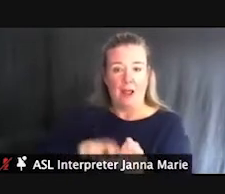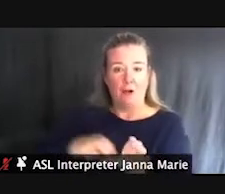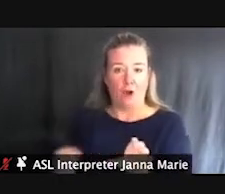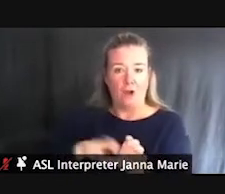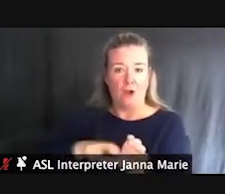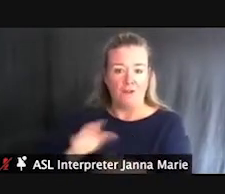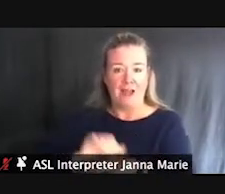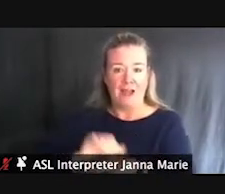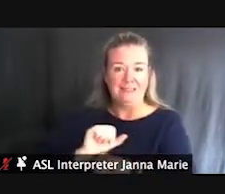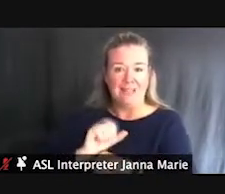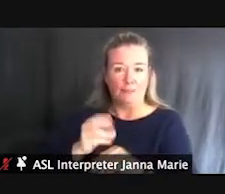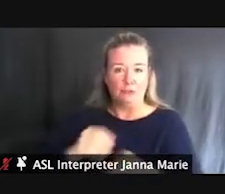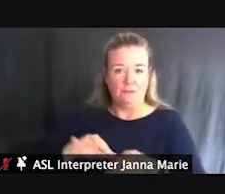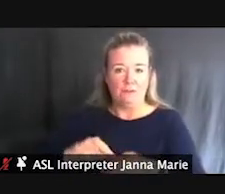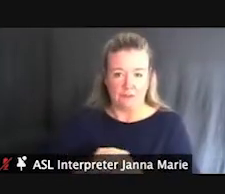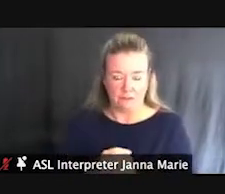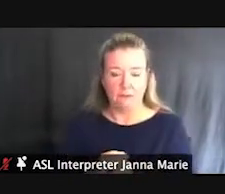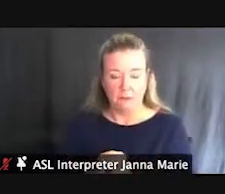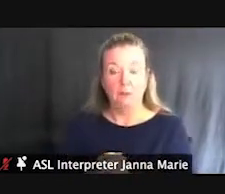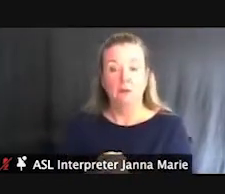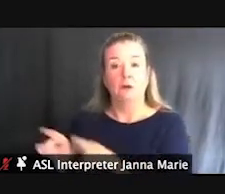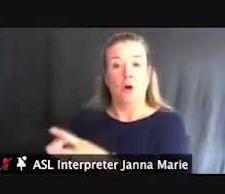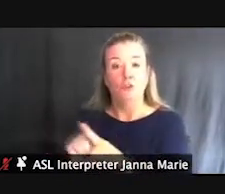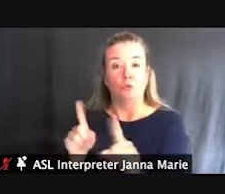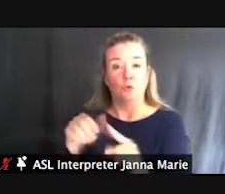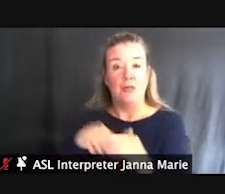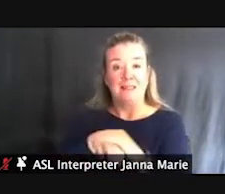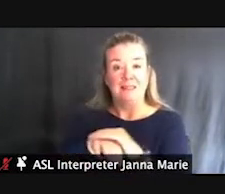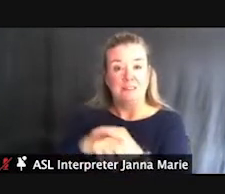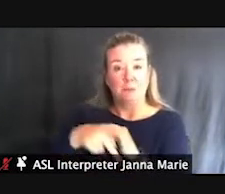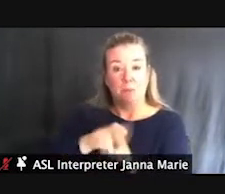And there is in addition to this, accessible parking accessible route that leads to the launch.